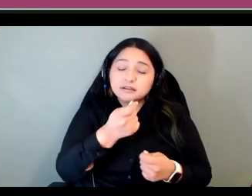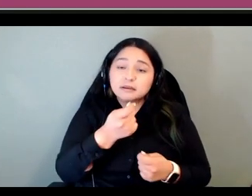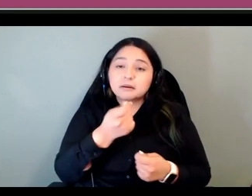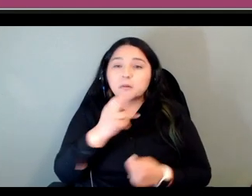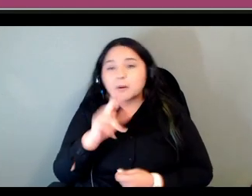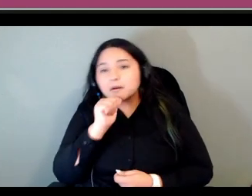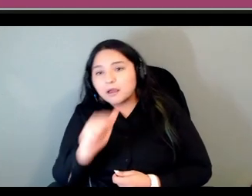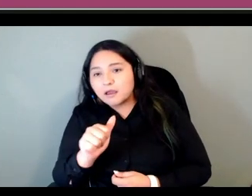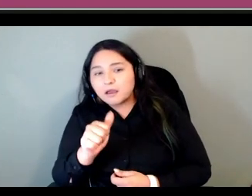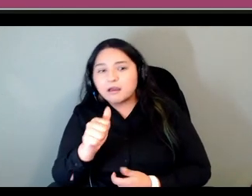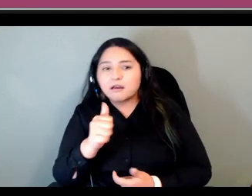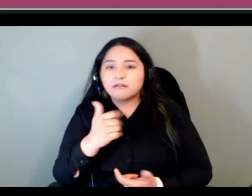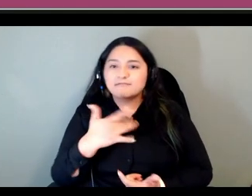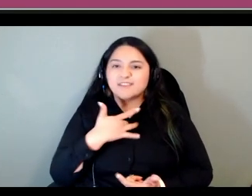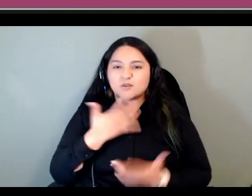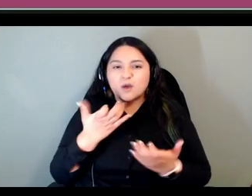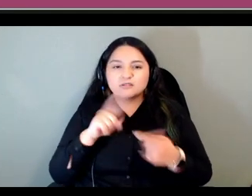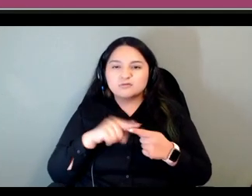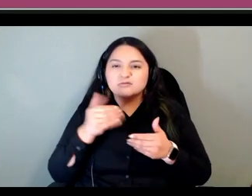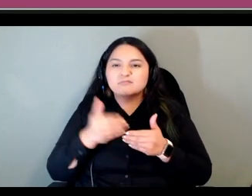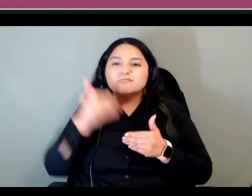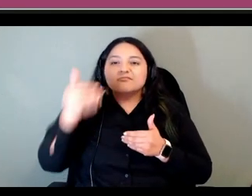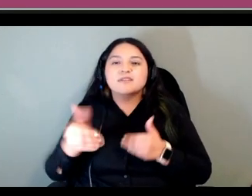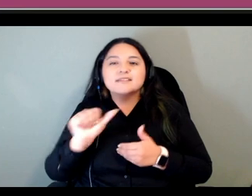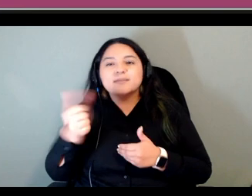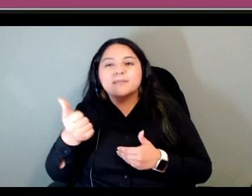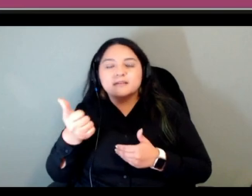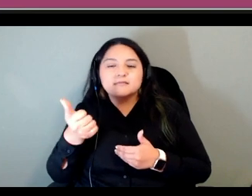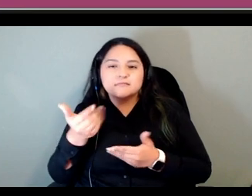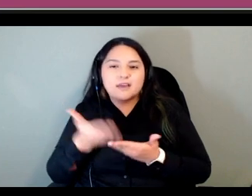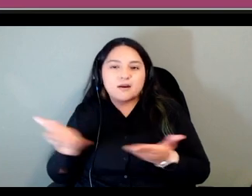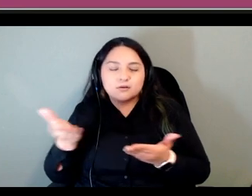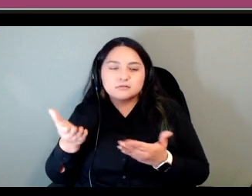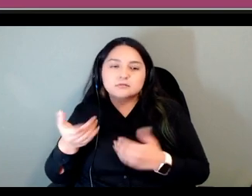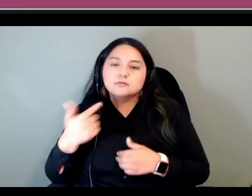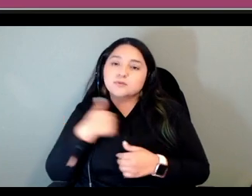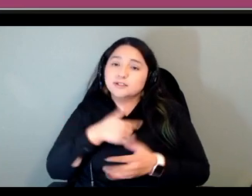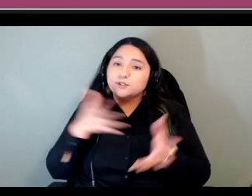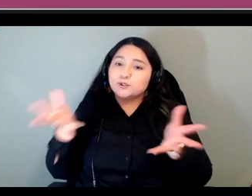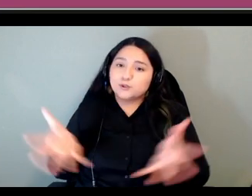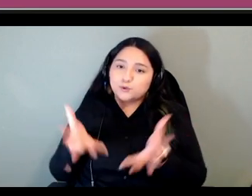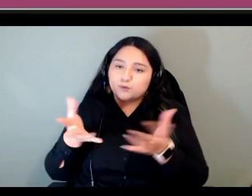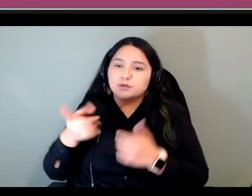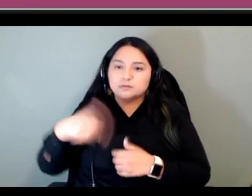they want to go on to something else we encourage people to work through the course because